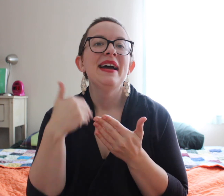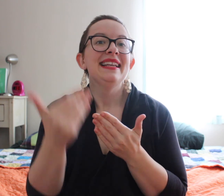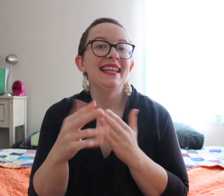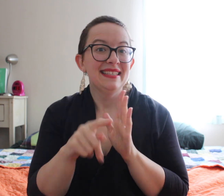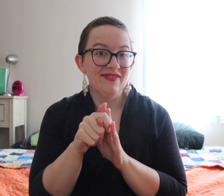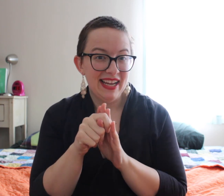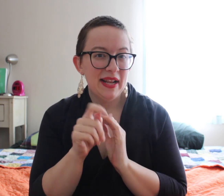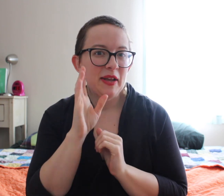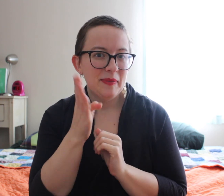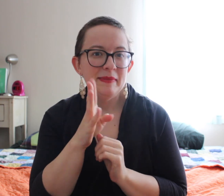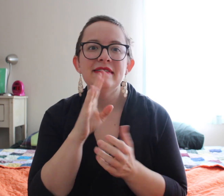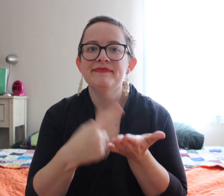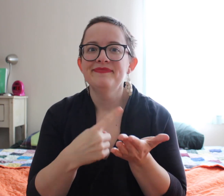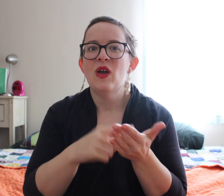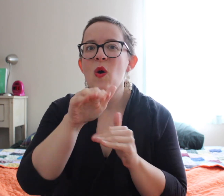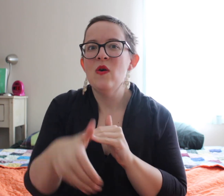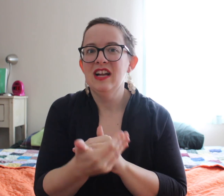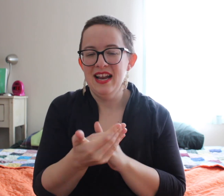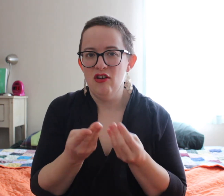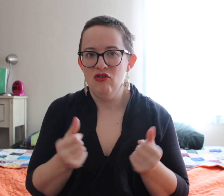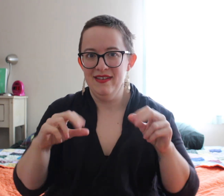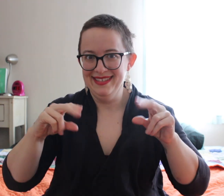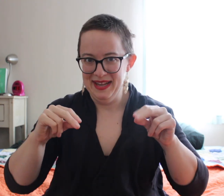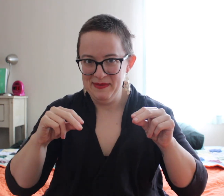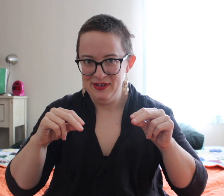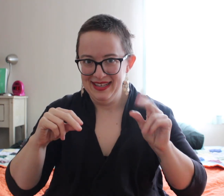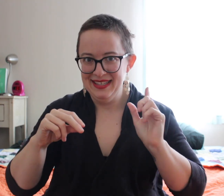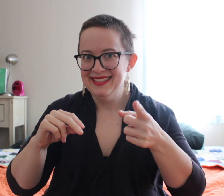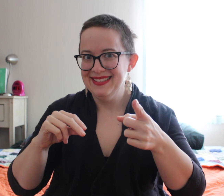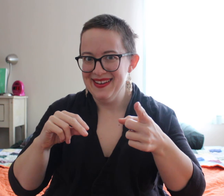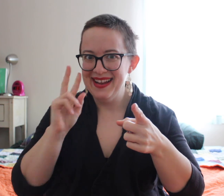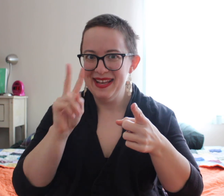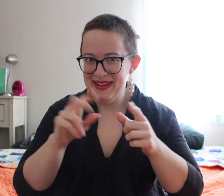And I will let you know what the next video will be, which we'll be talking about overnight cloth diapering.